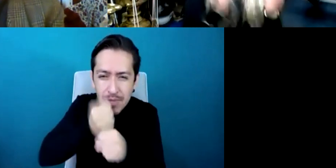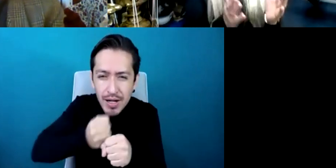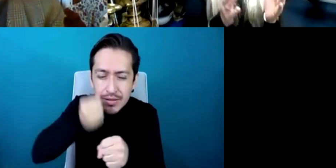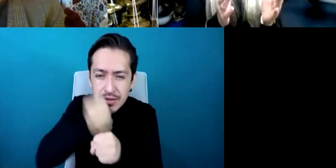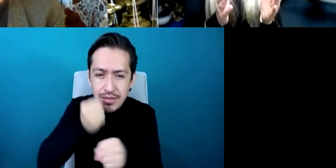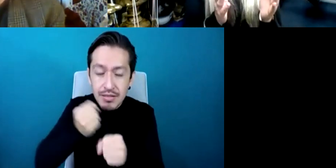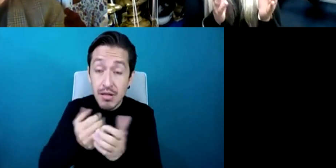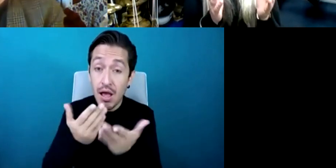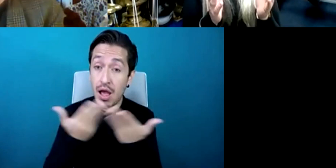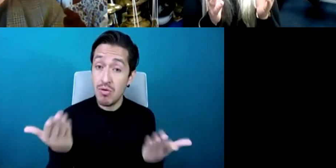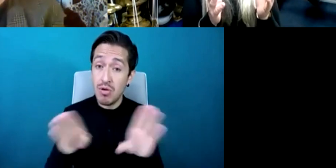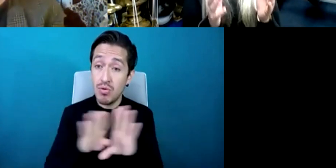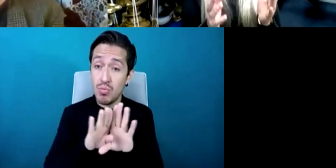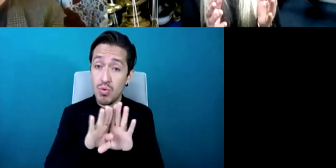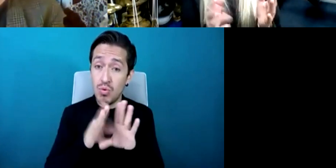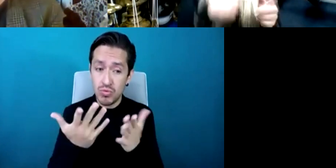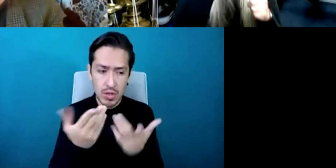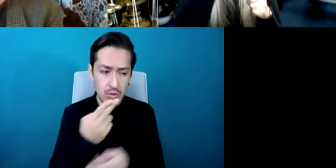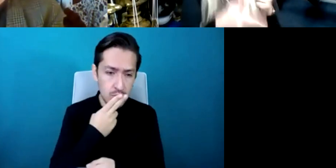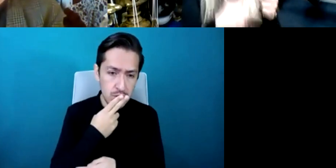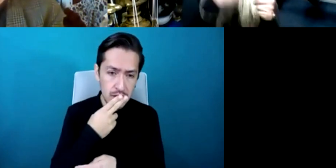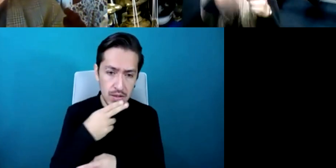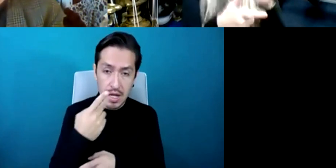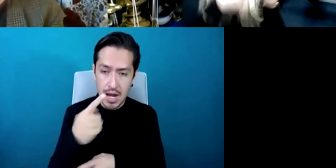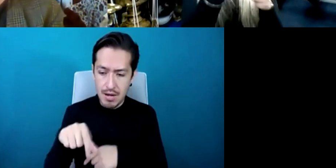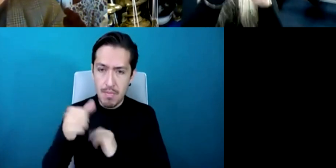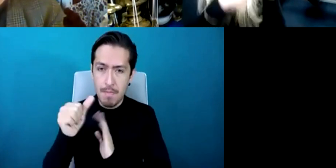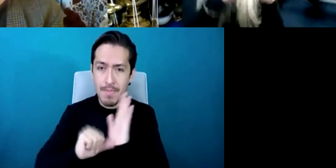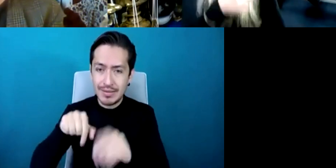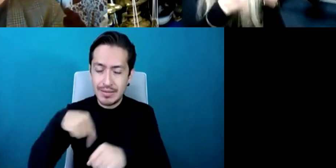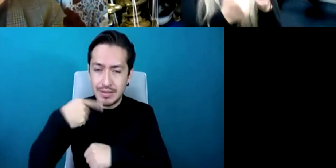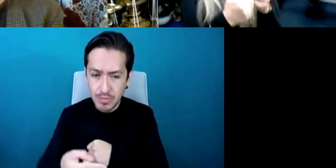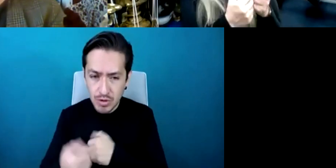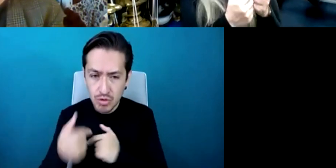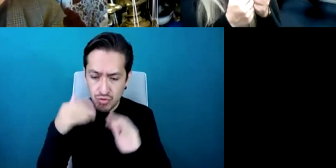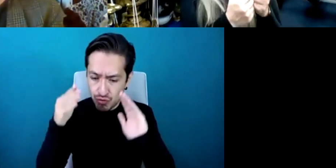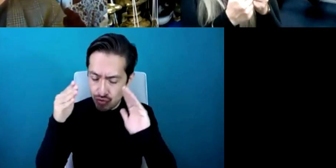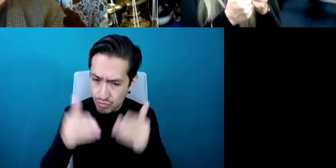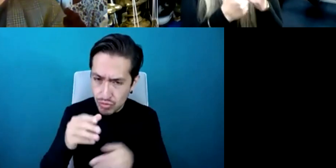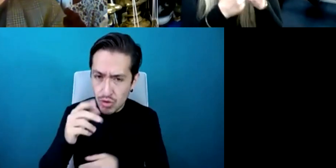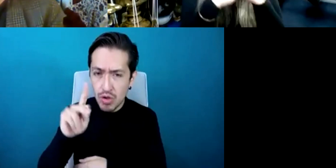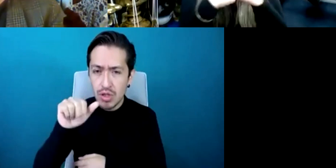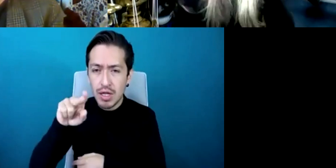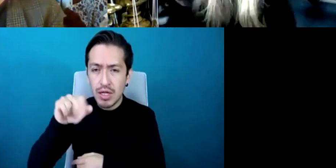month I concentrated on the Indian kanjira which is an even smaller frame drum and suddenly I was